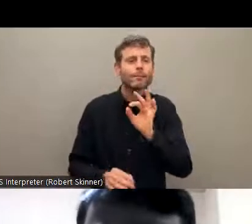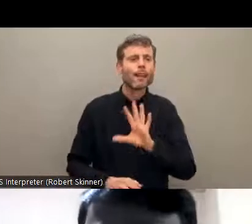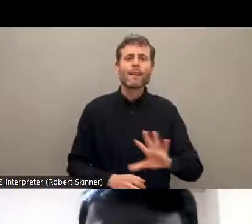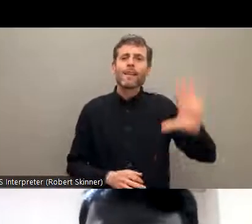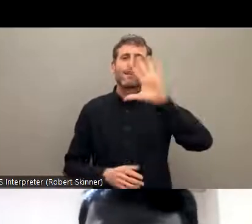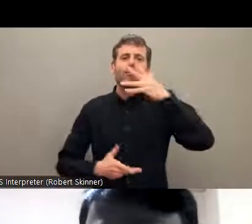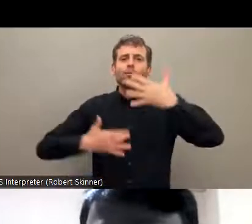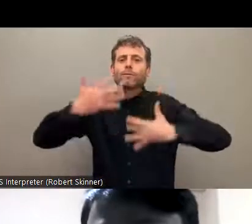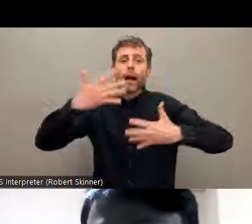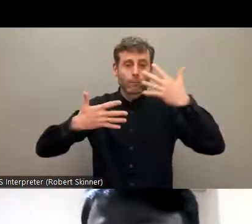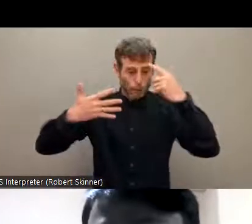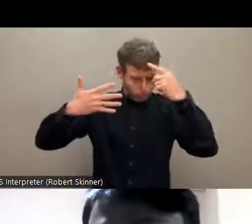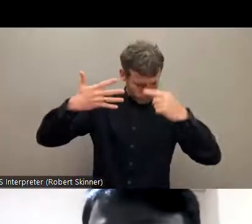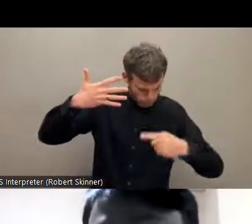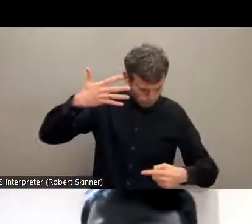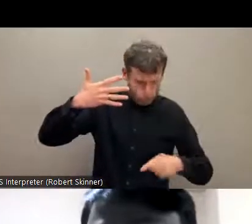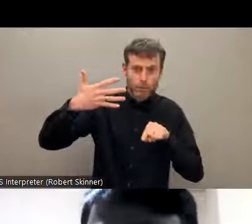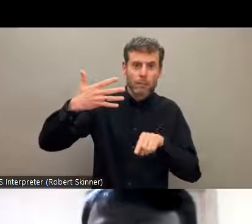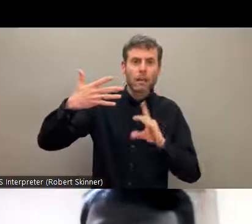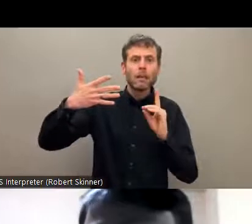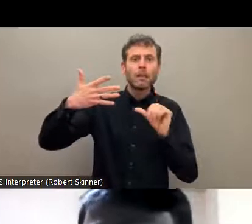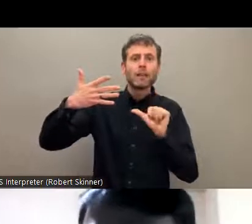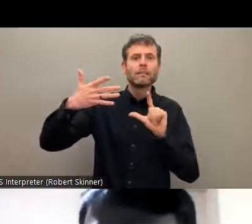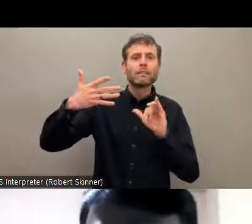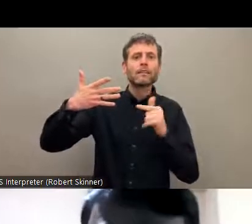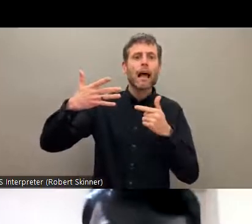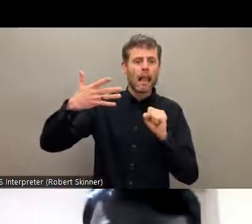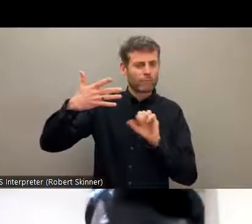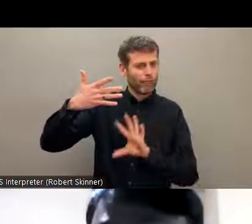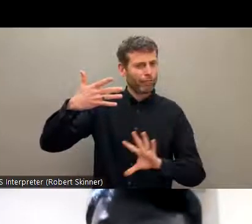national surveys or academic institutions so we lack the data of